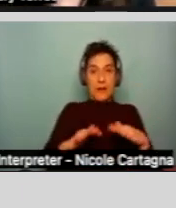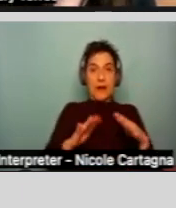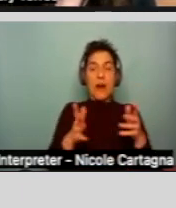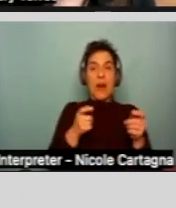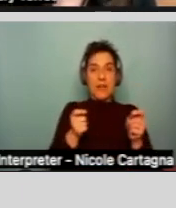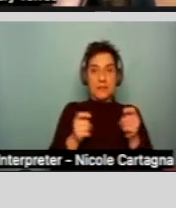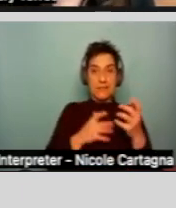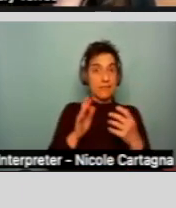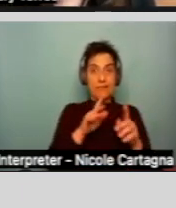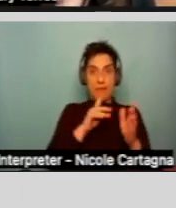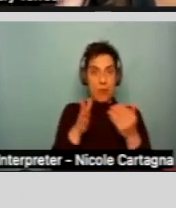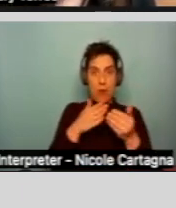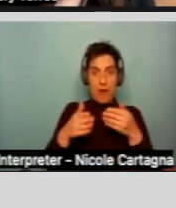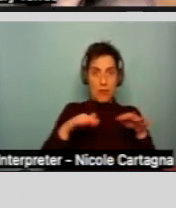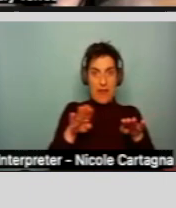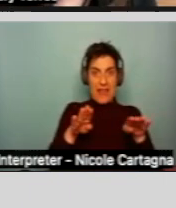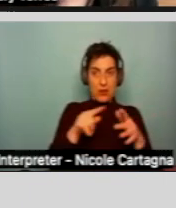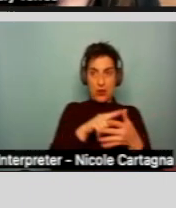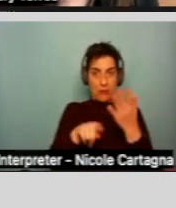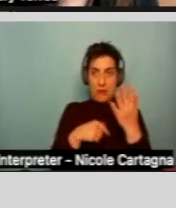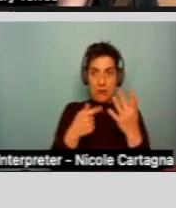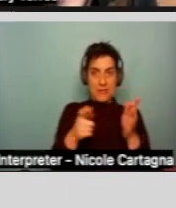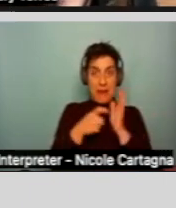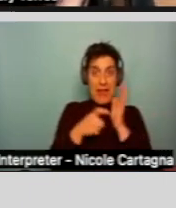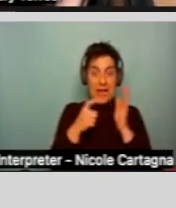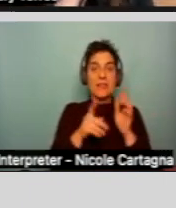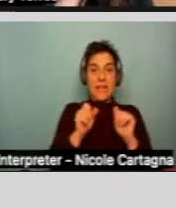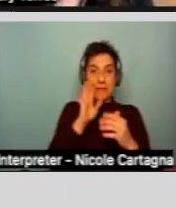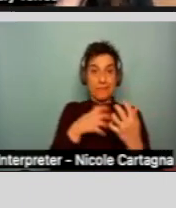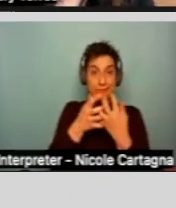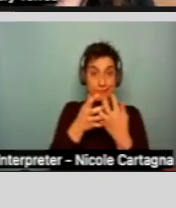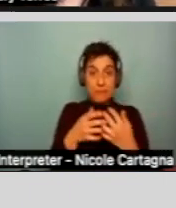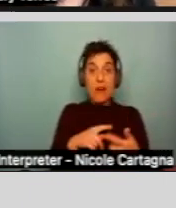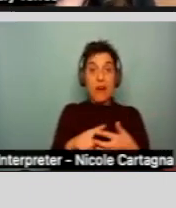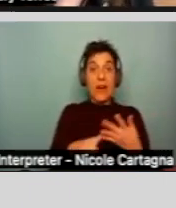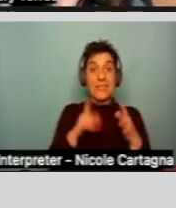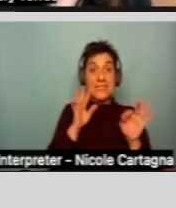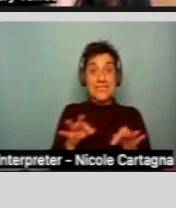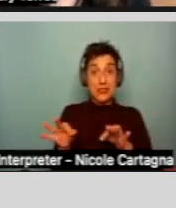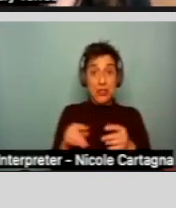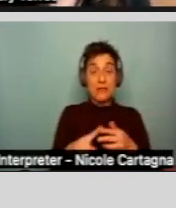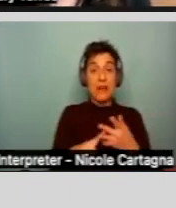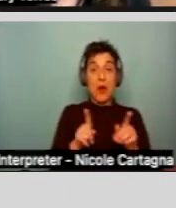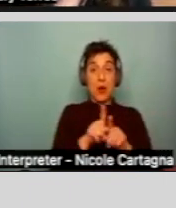the demands around us, making their own decisions, and then capacity for independent living and